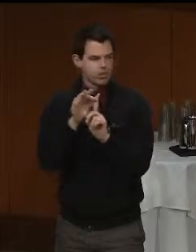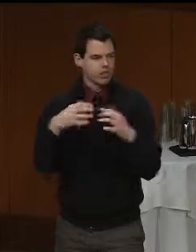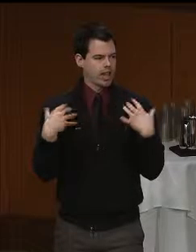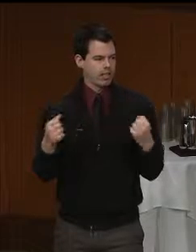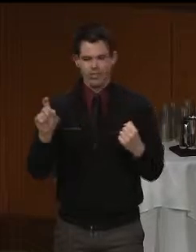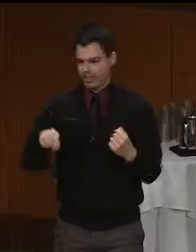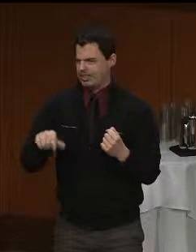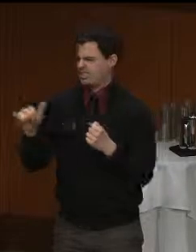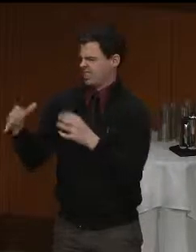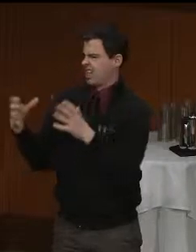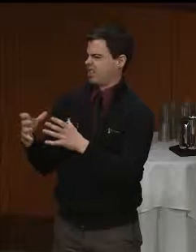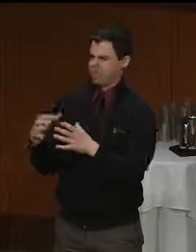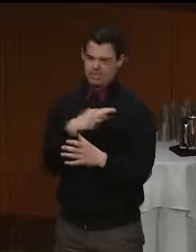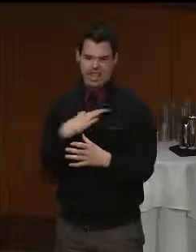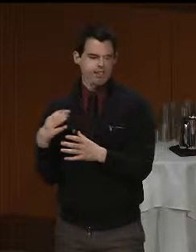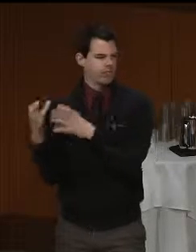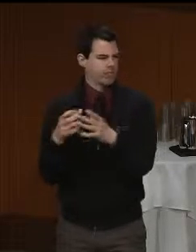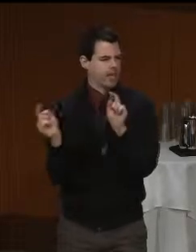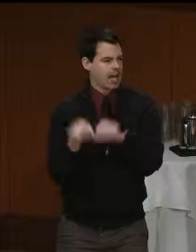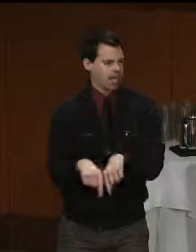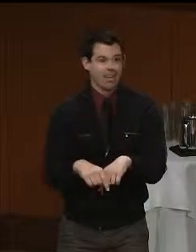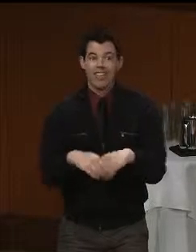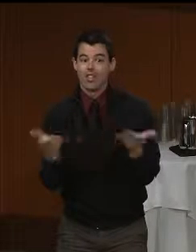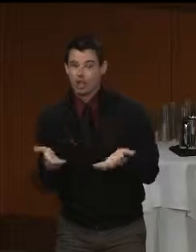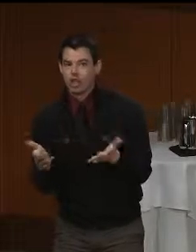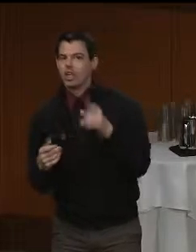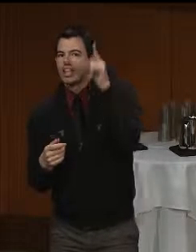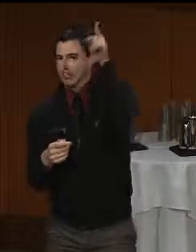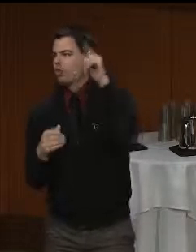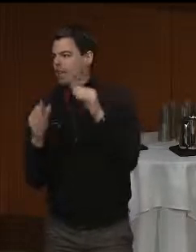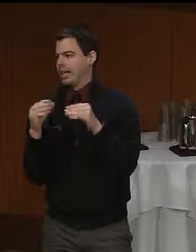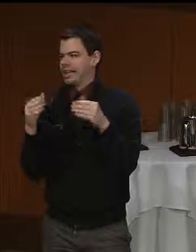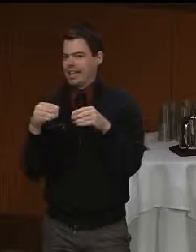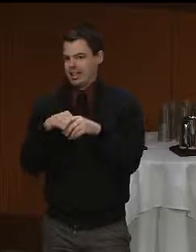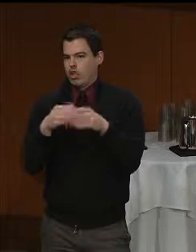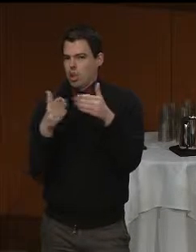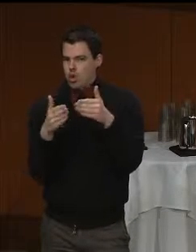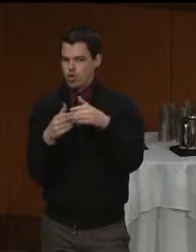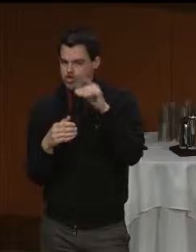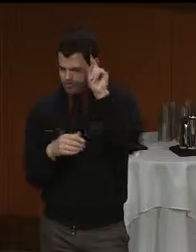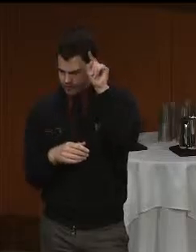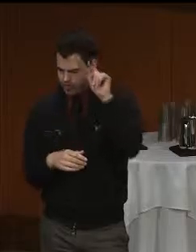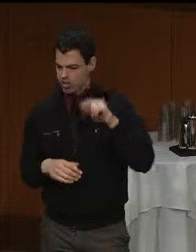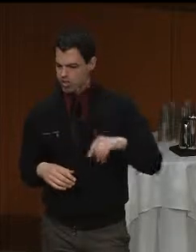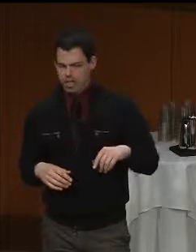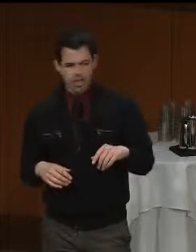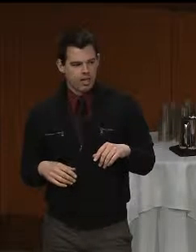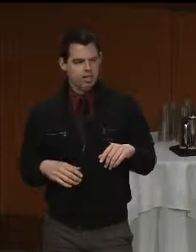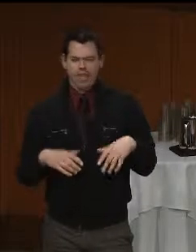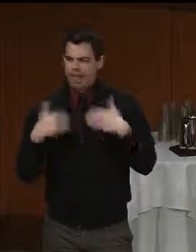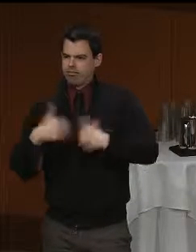you to check out their, in the corner, but a very powerful, their booth with a lot of